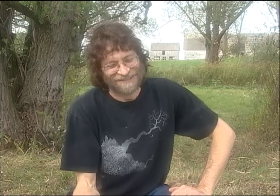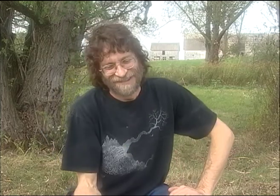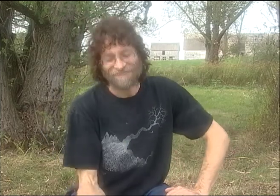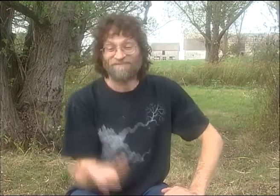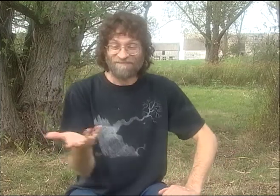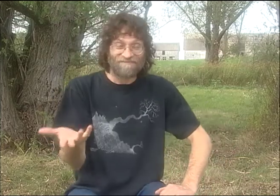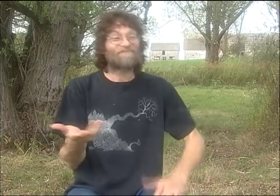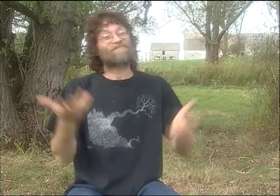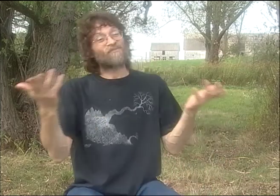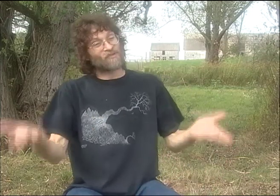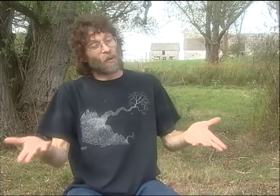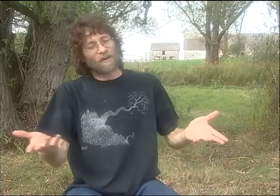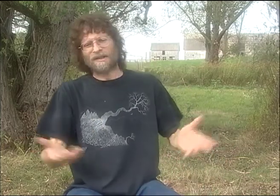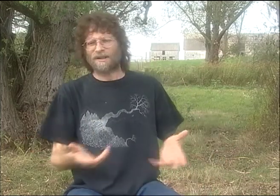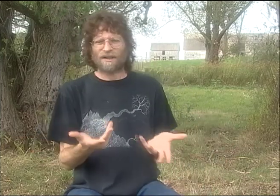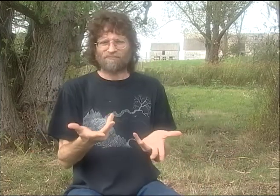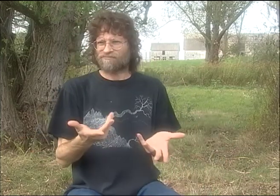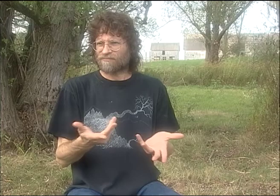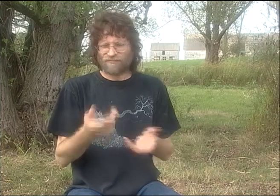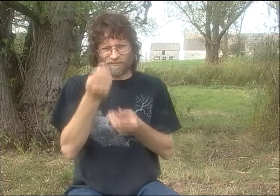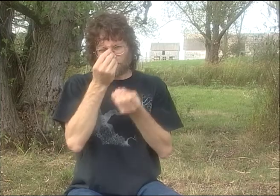"OK, FINE. YOU GOT ME THAT WAY."